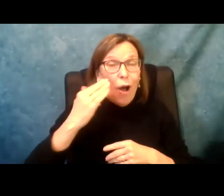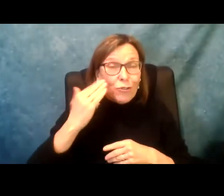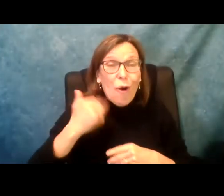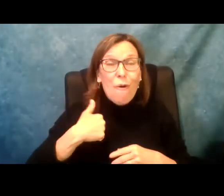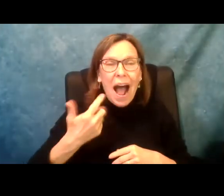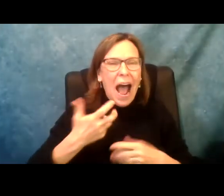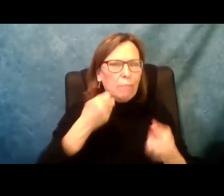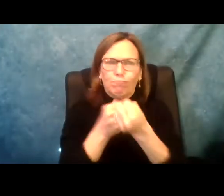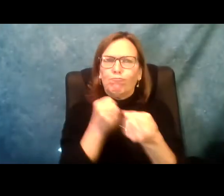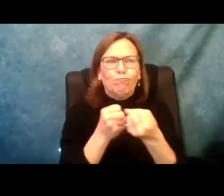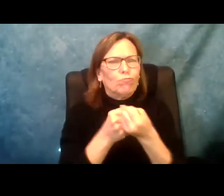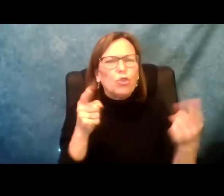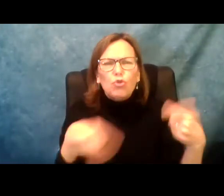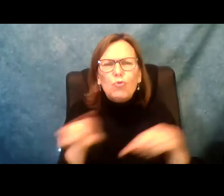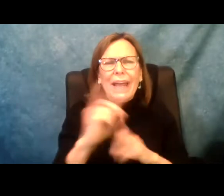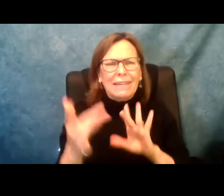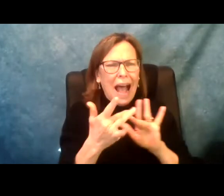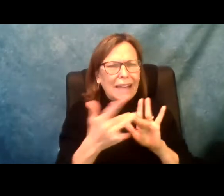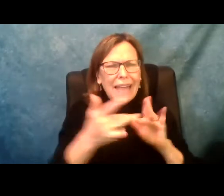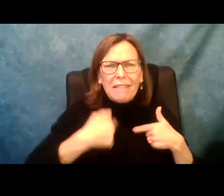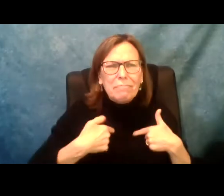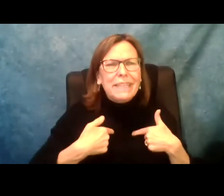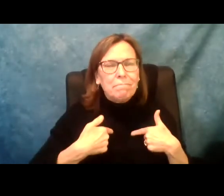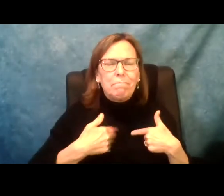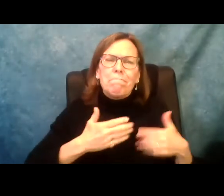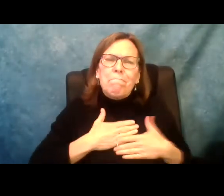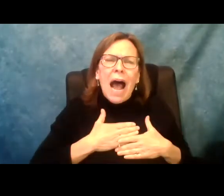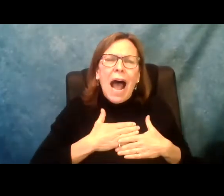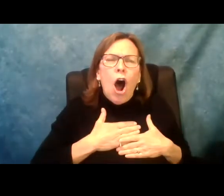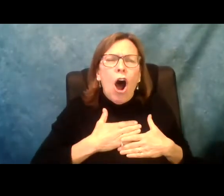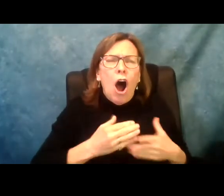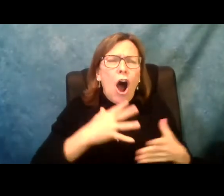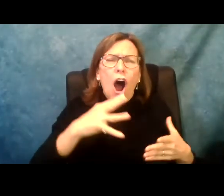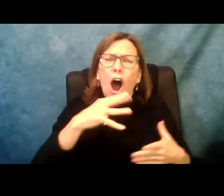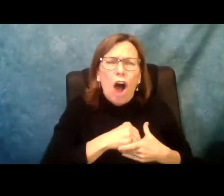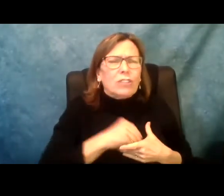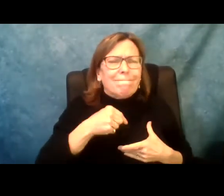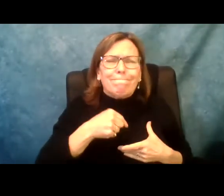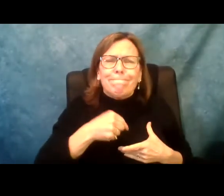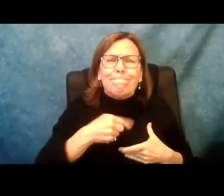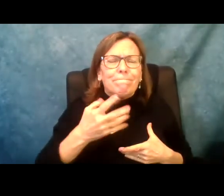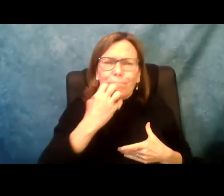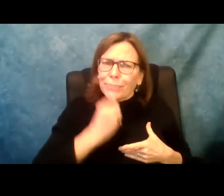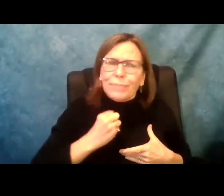incredibly great. So everybody here know that I'm a champion. Everybody speaking today is a champion. You can